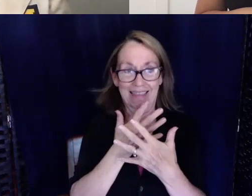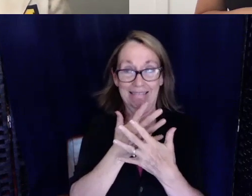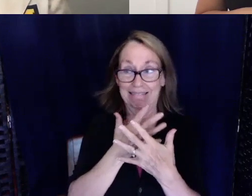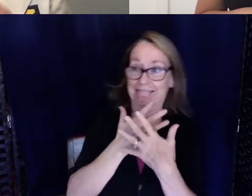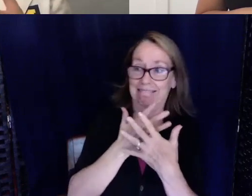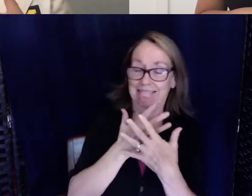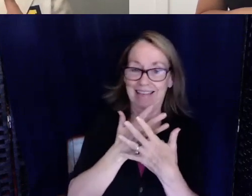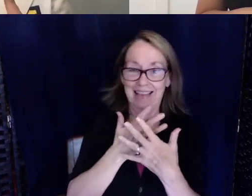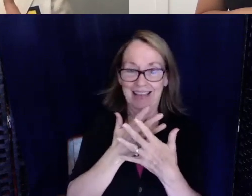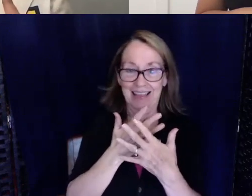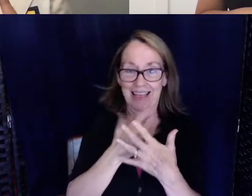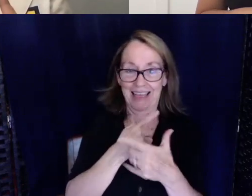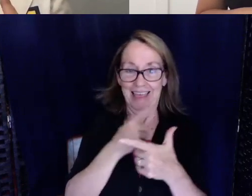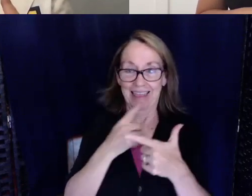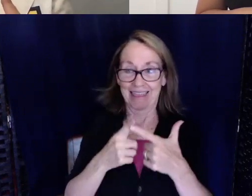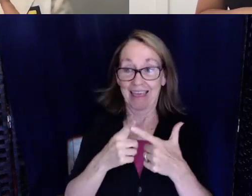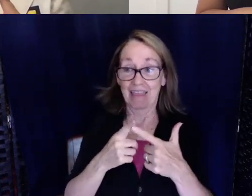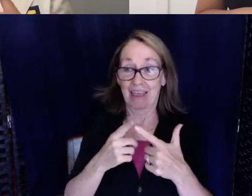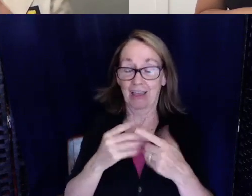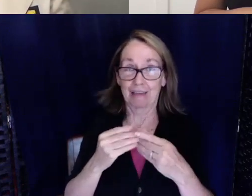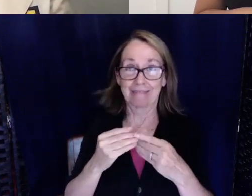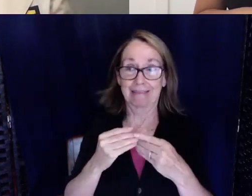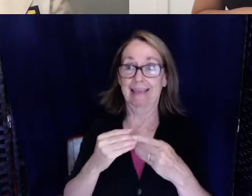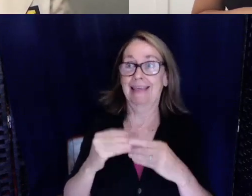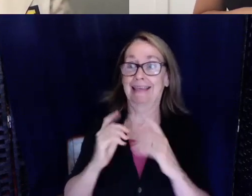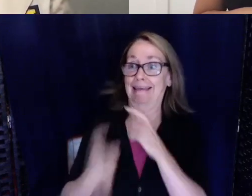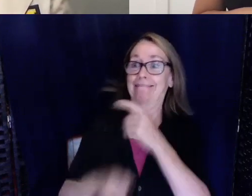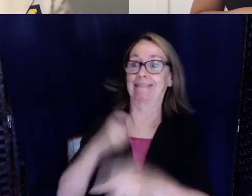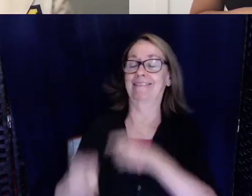bend into your wishes. I find that to be very true.